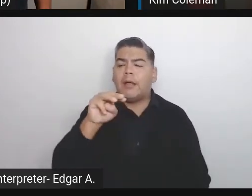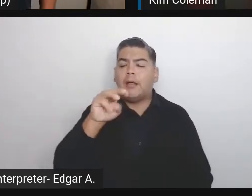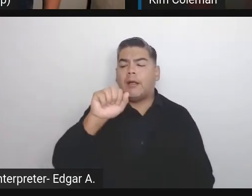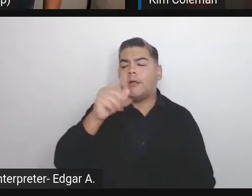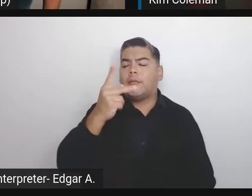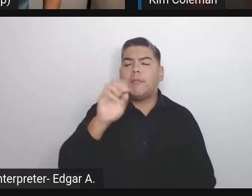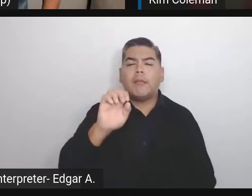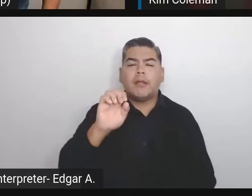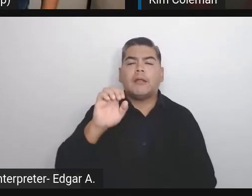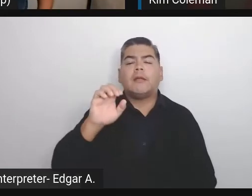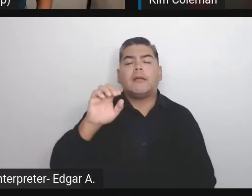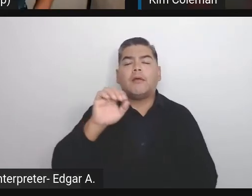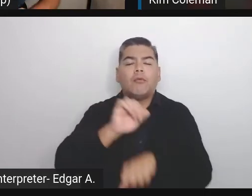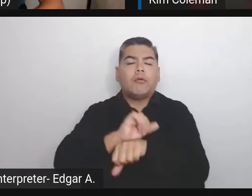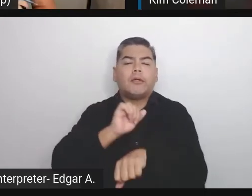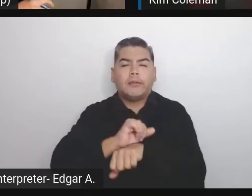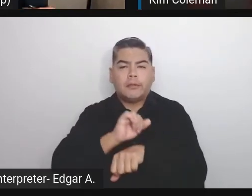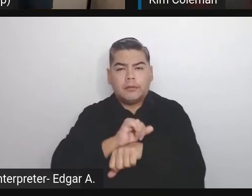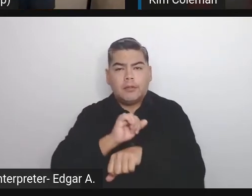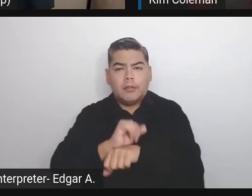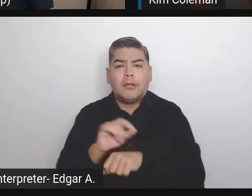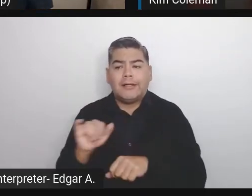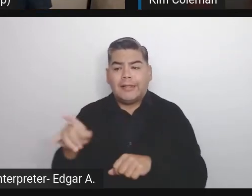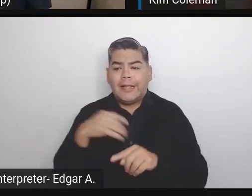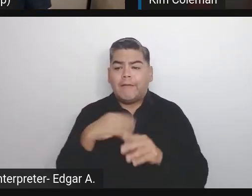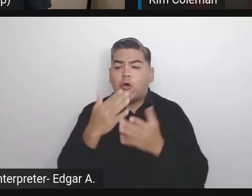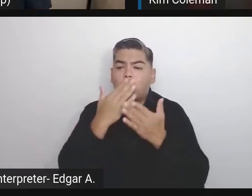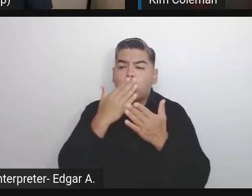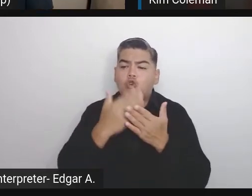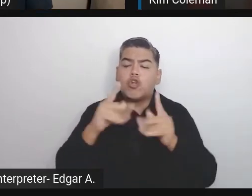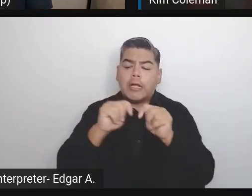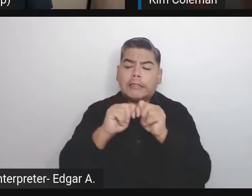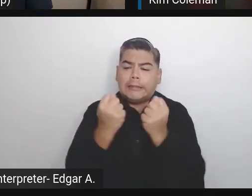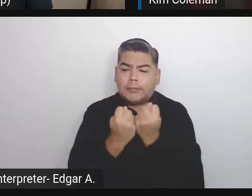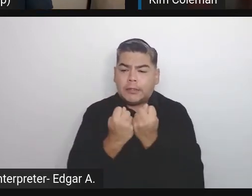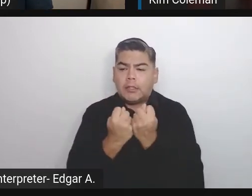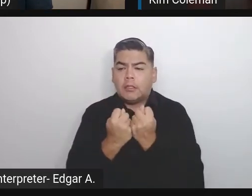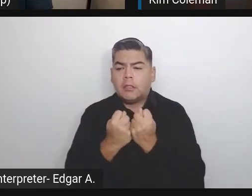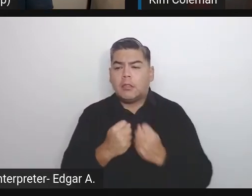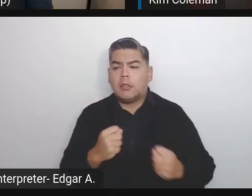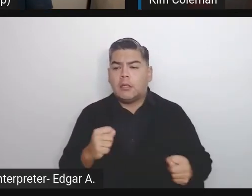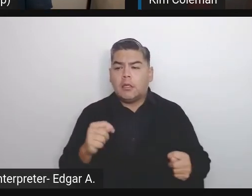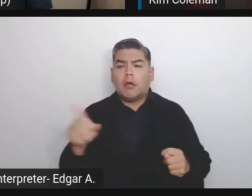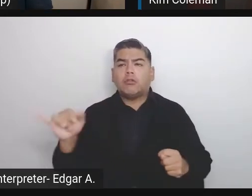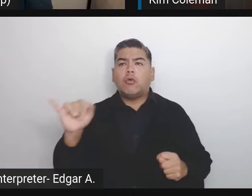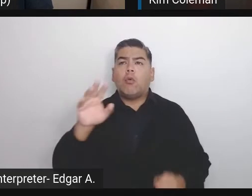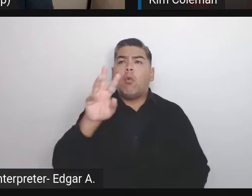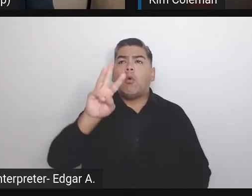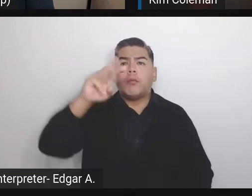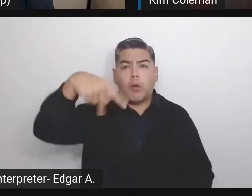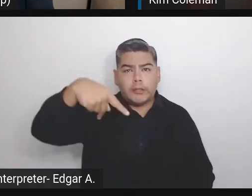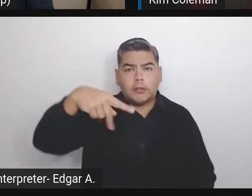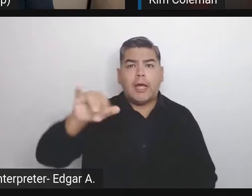all the time. There are teams I think that have online scheduled meetups or just chats in the Slack areas.